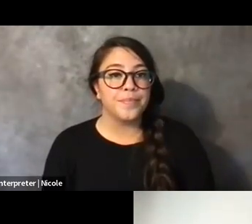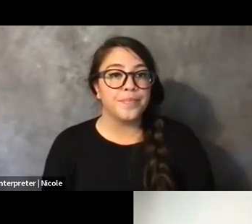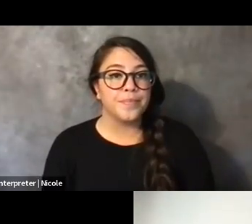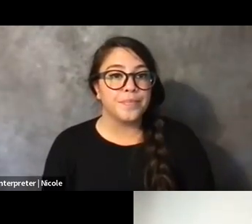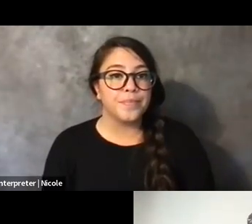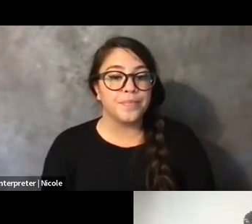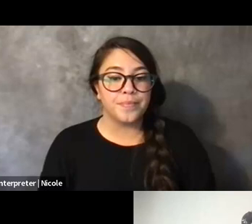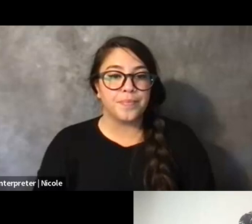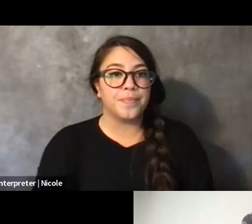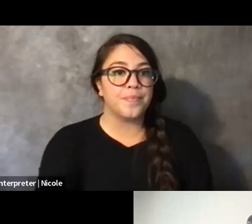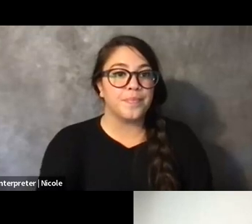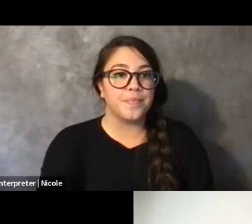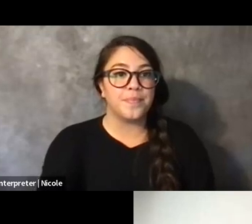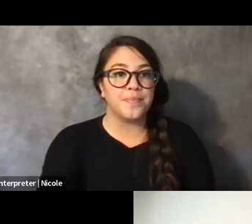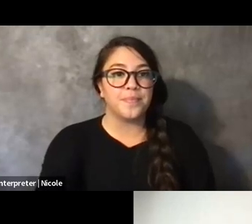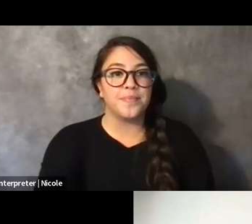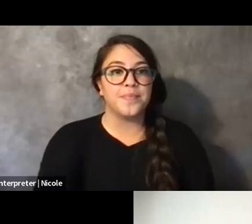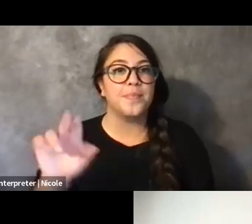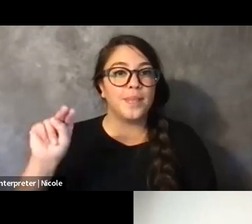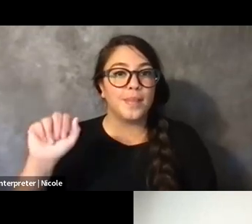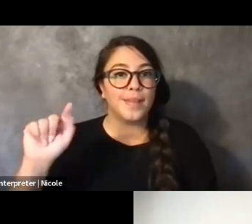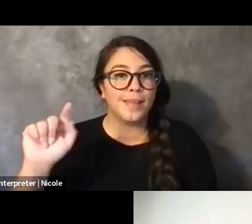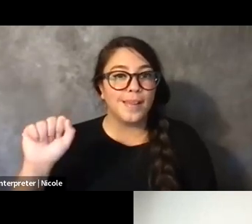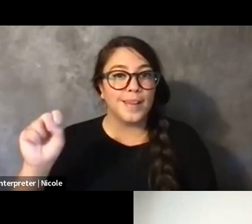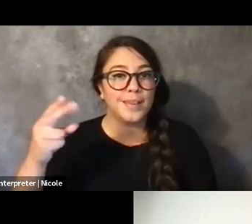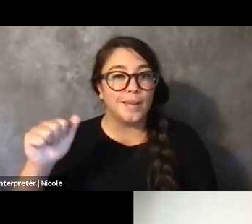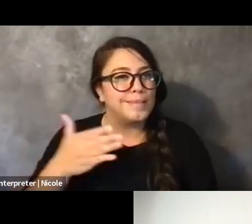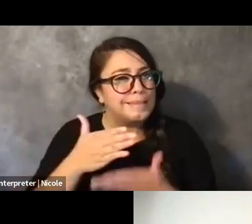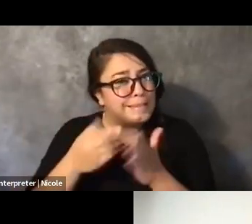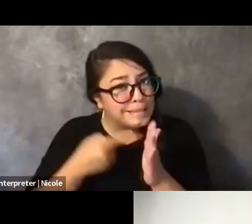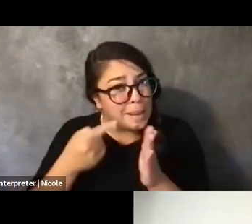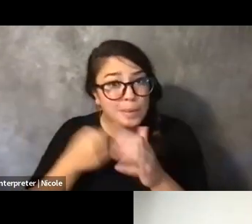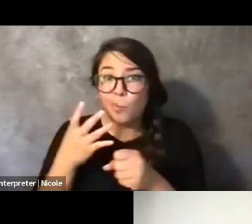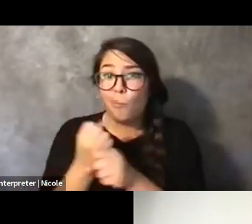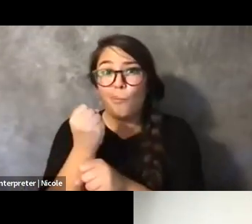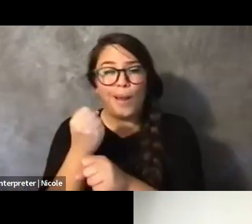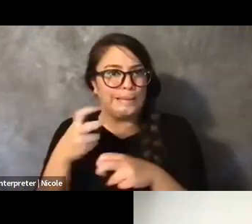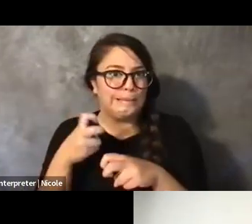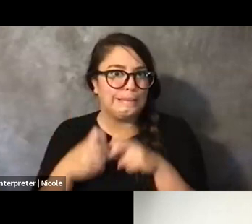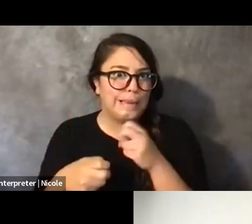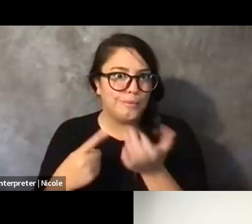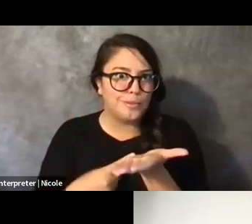Some of the wins are hard to talk about, like, in a weird way because they involve -- you have to be kind of subversive.